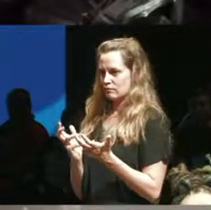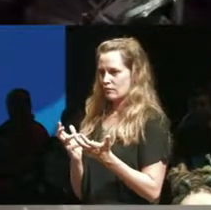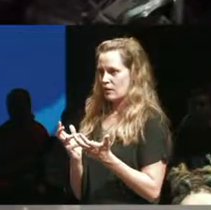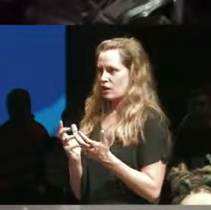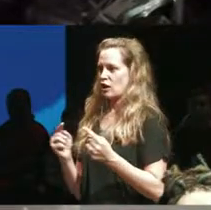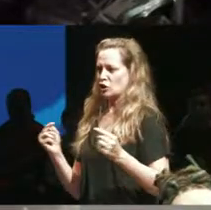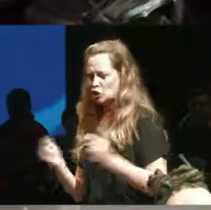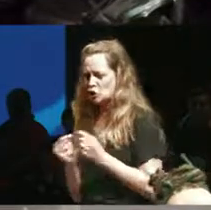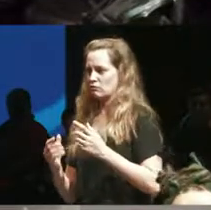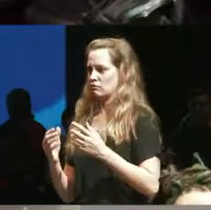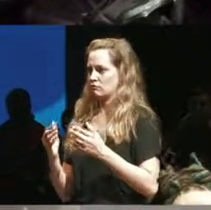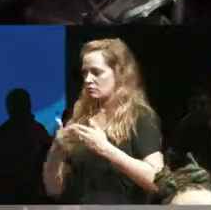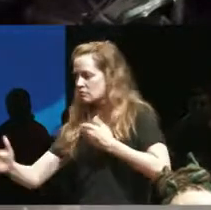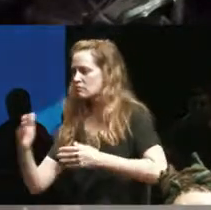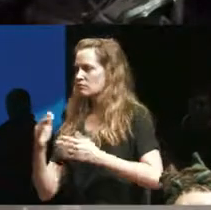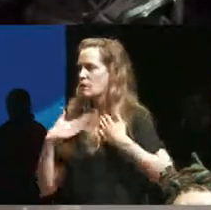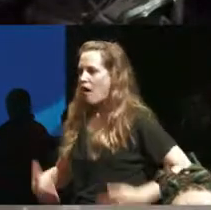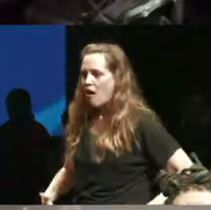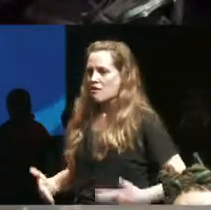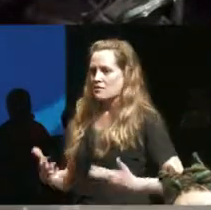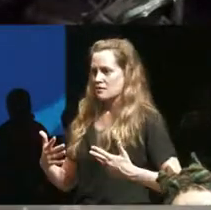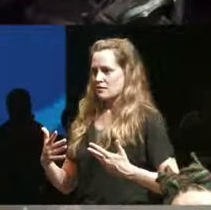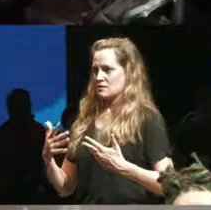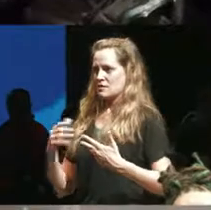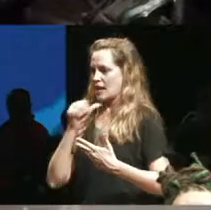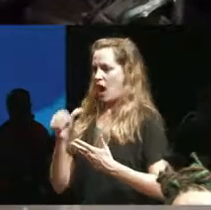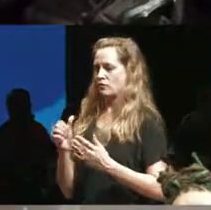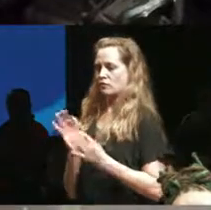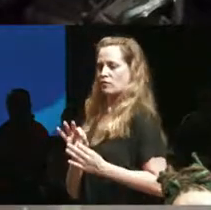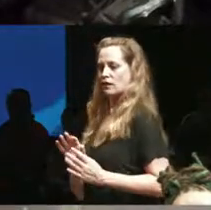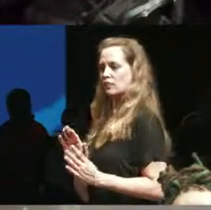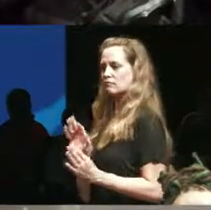the body that it wasn't it wasn't about making it asymmetrical it was about so